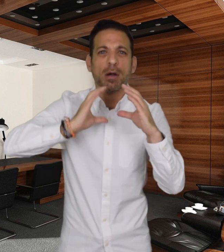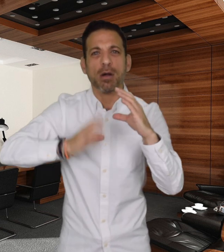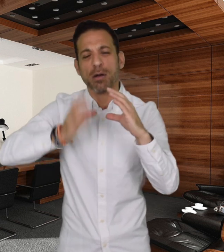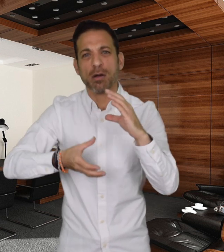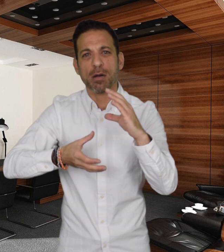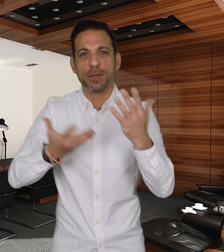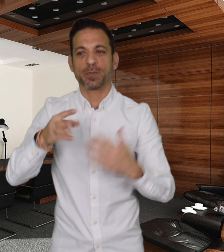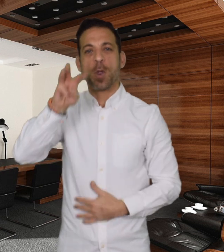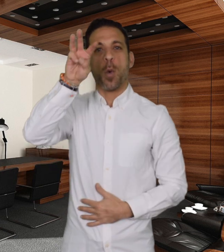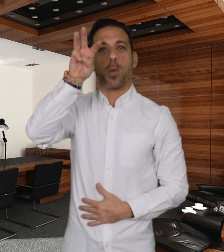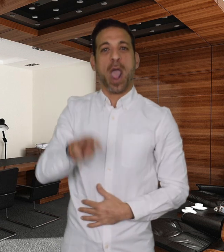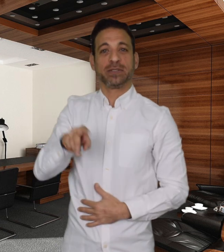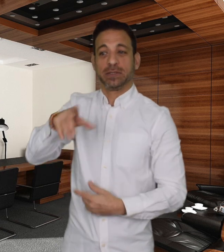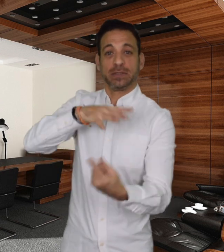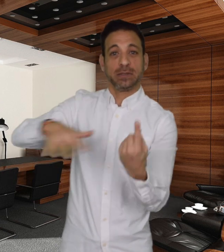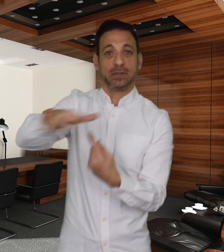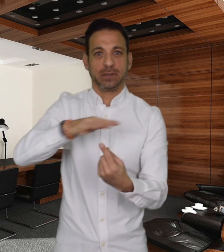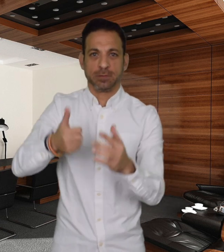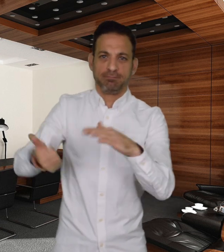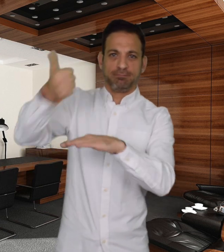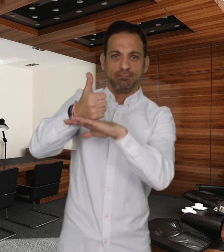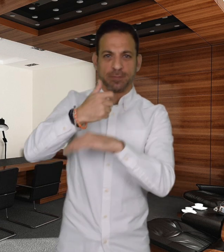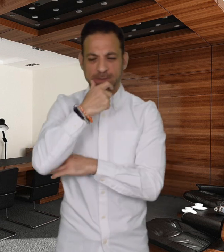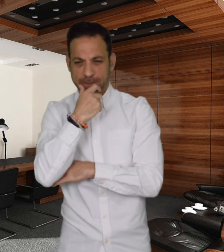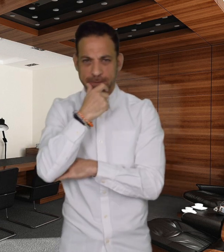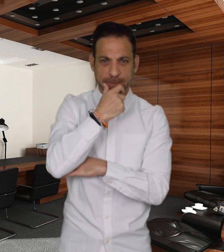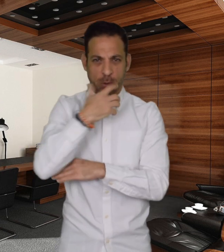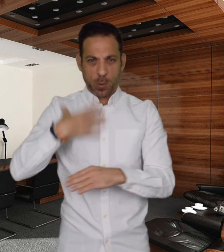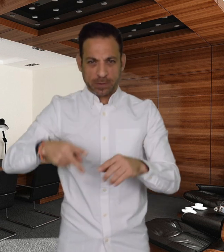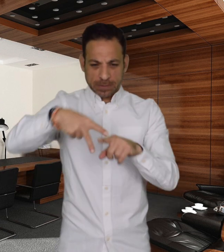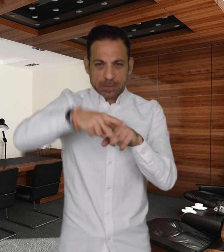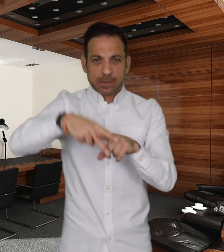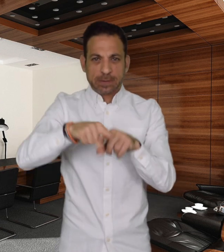to break down these barriers and that was to encourage